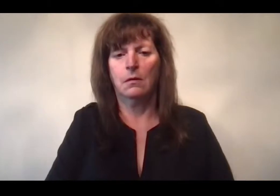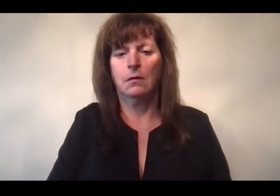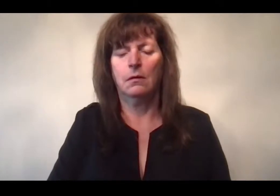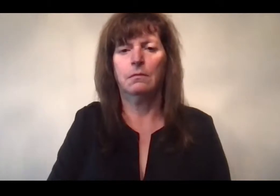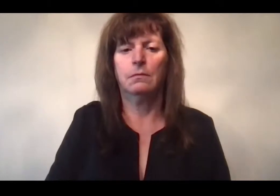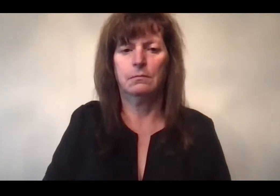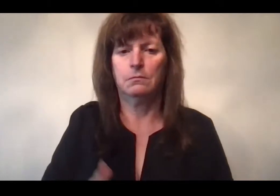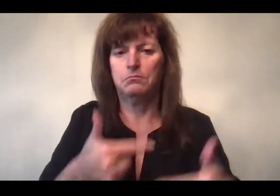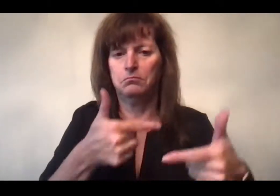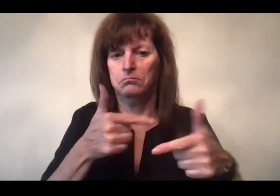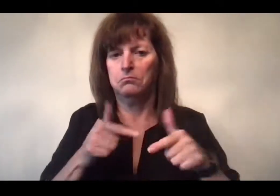So when she disappeared into herself while having sex, her more experienced partners sensed that absence and her disappearance did not hurt htem.